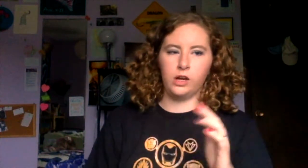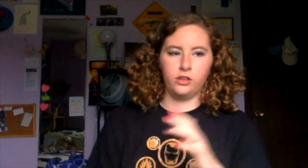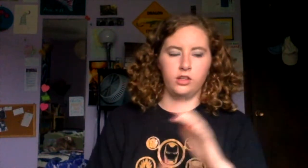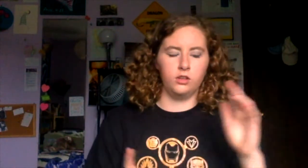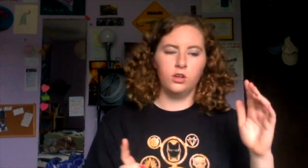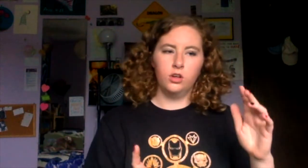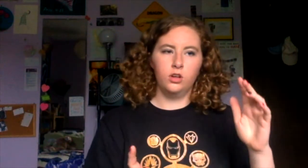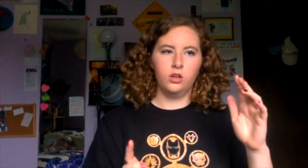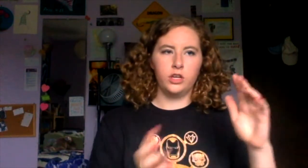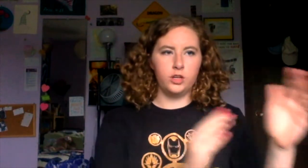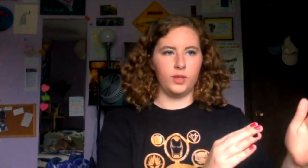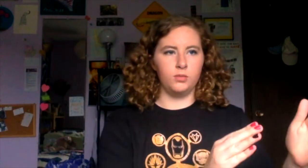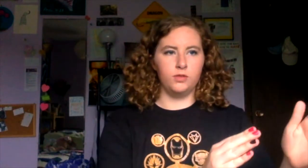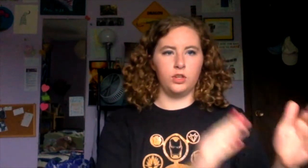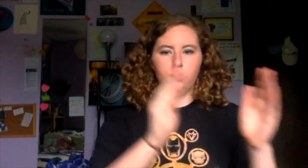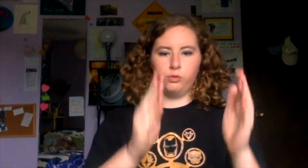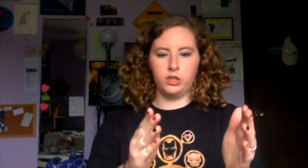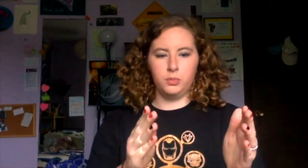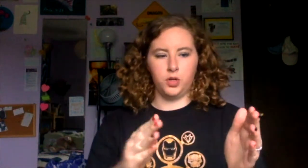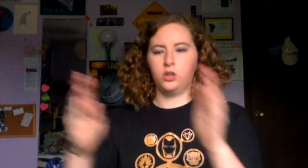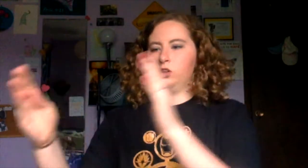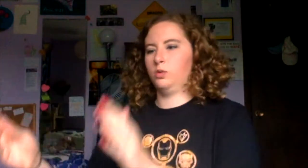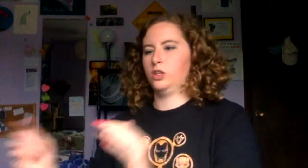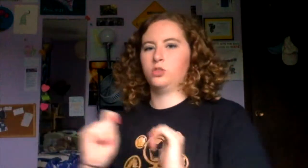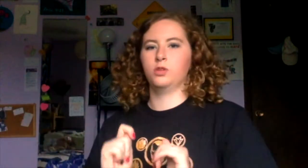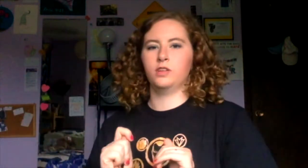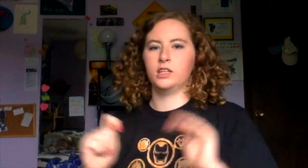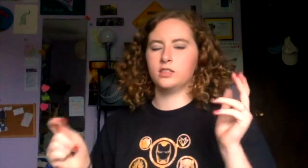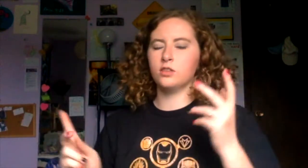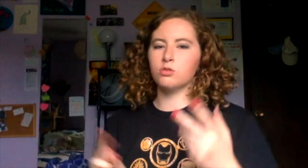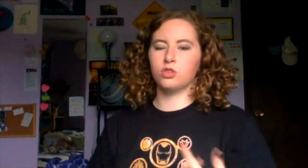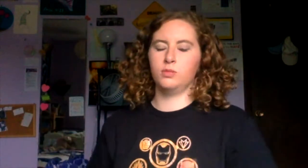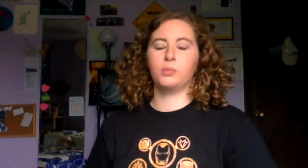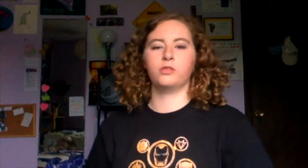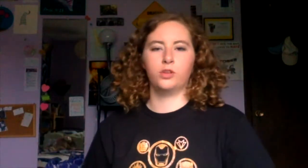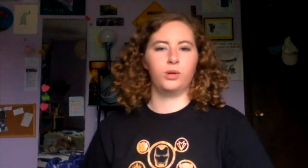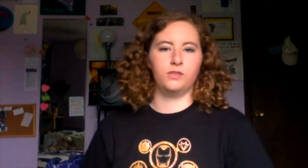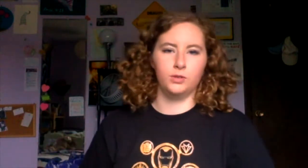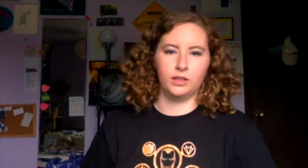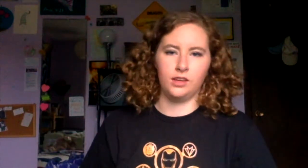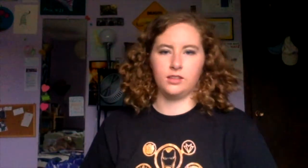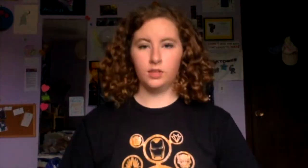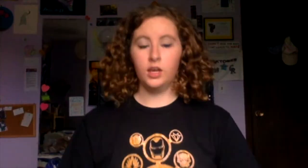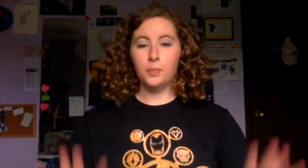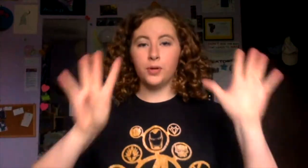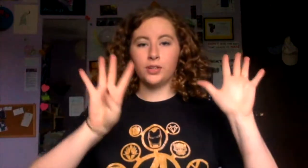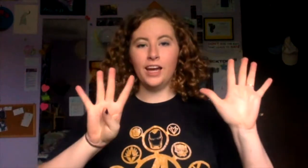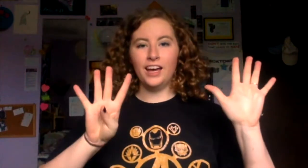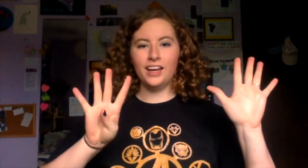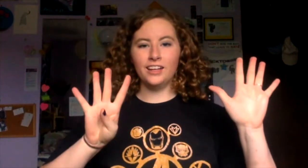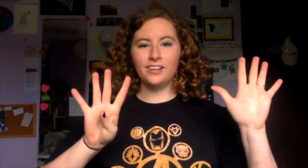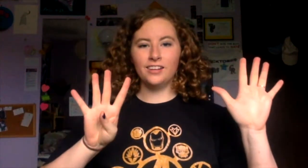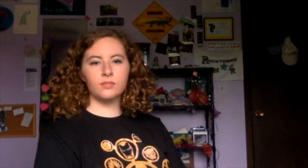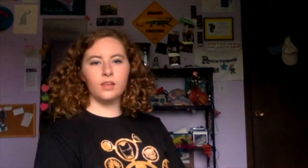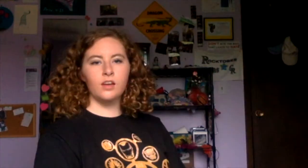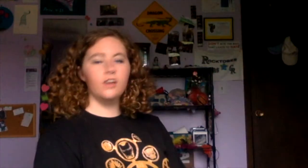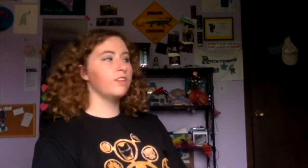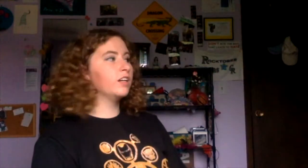Rather than hear about the movie, read the book, go watch the movie, which is my preferred way. Book nine.